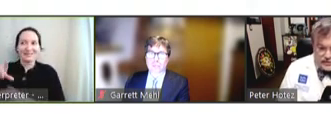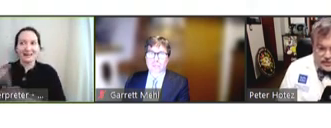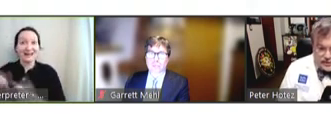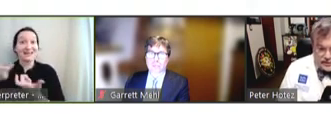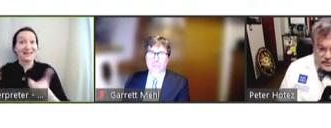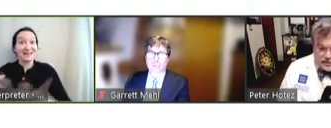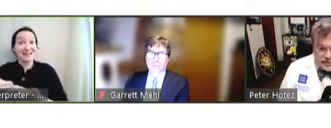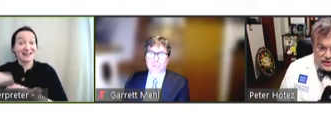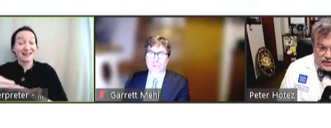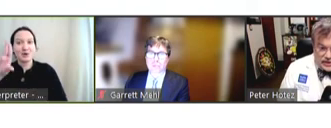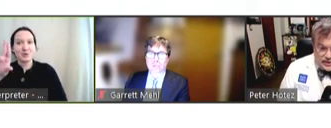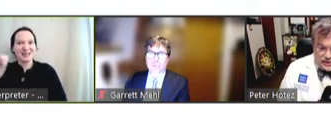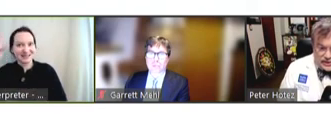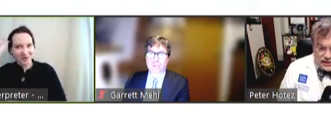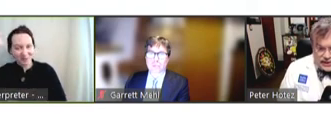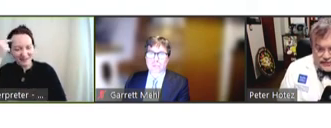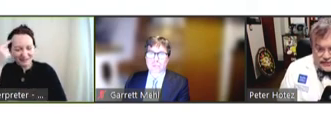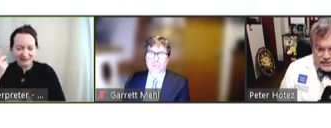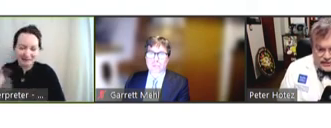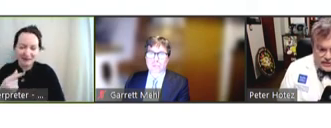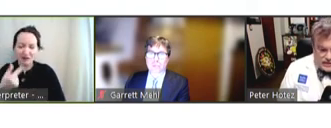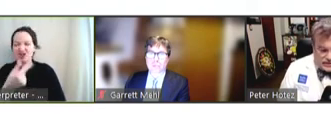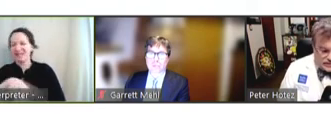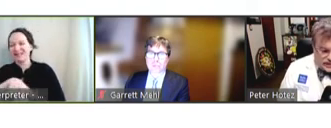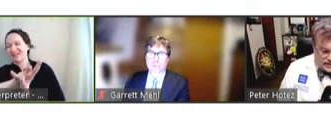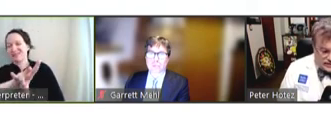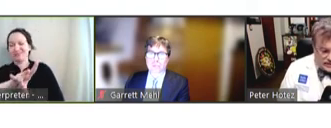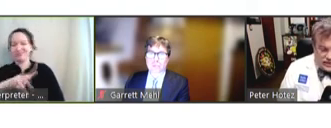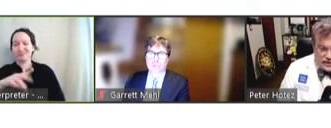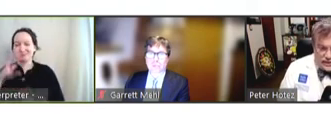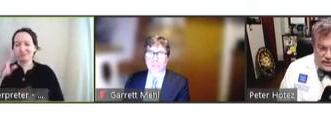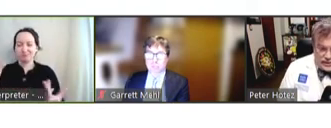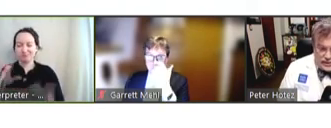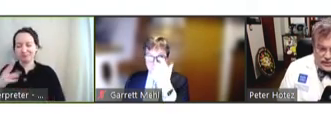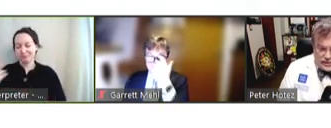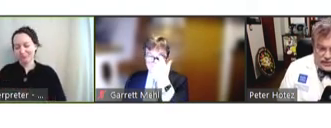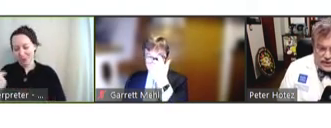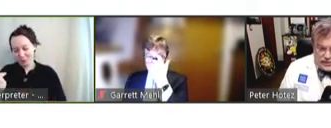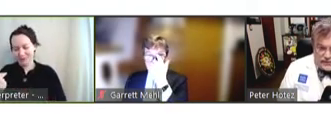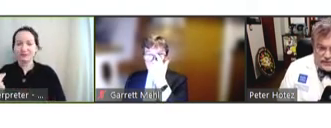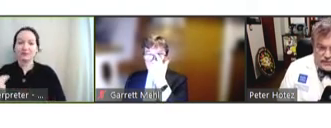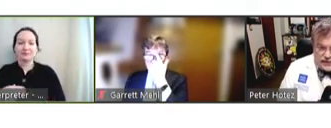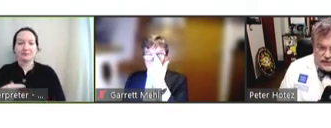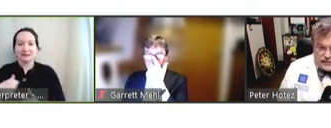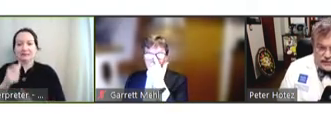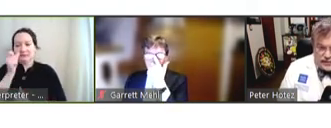the US government or the G7, so, you know, we had to sort of scrounge for funding from